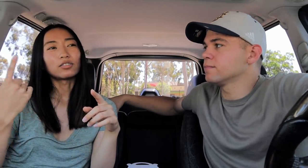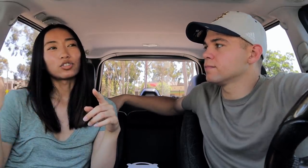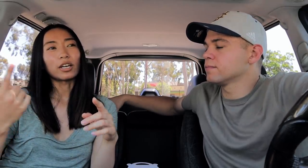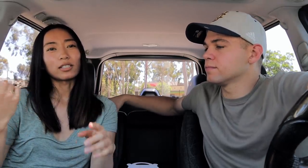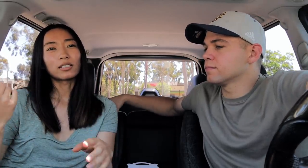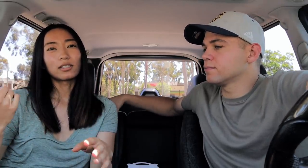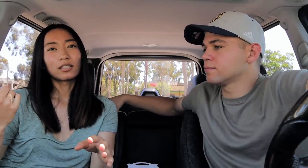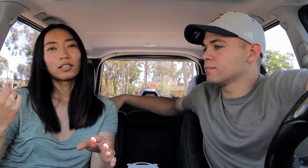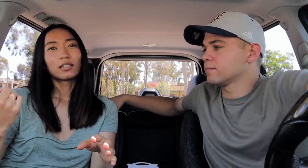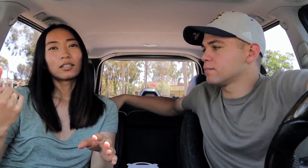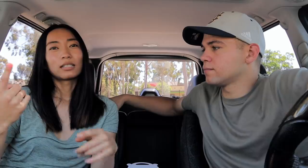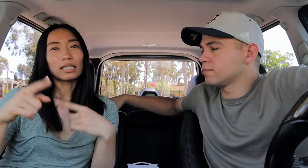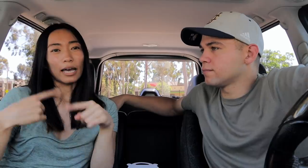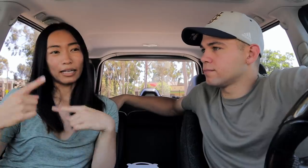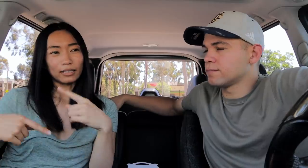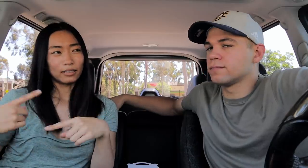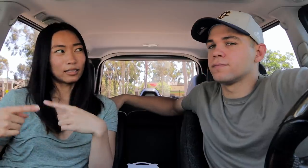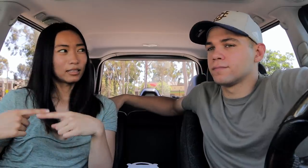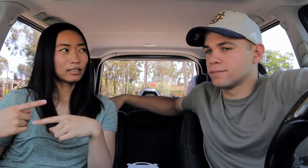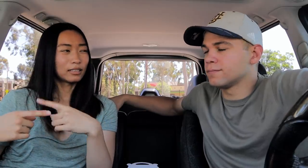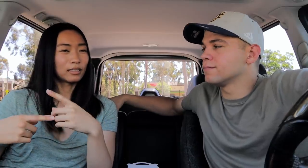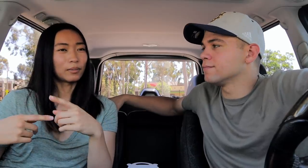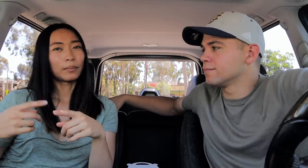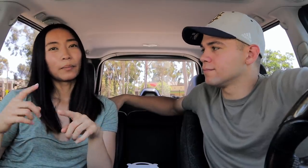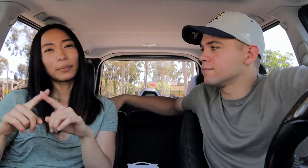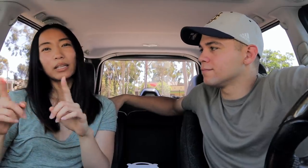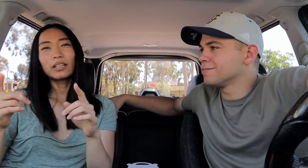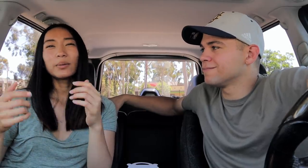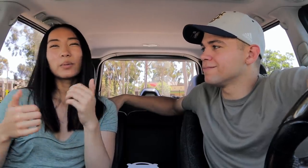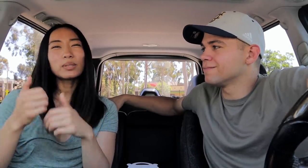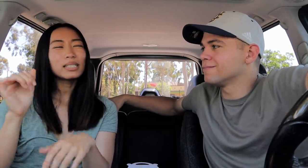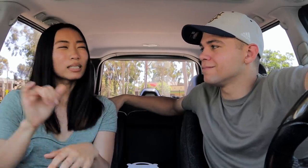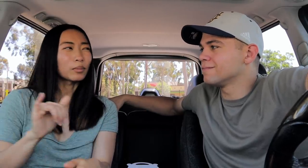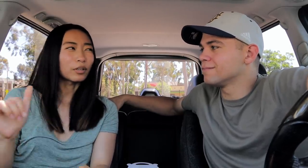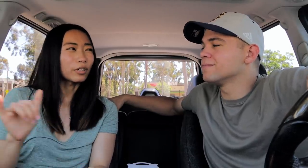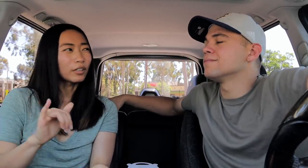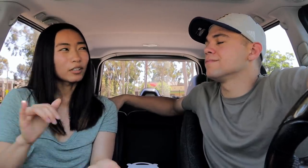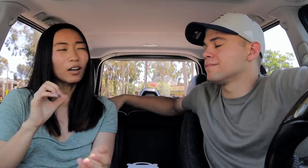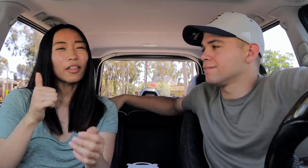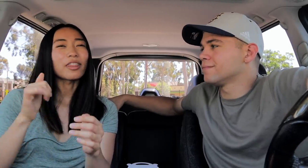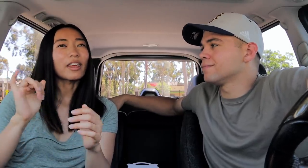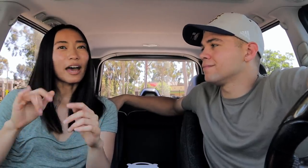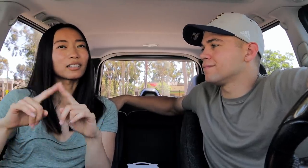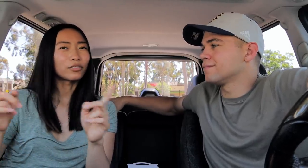just sign But they're mostly similar. They're not that different.